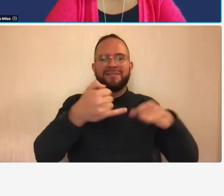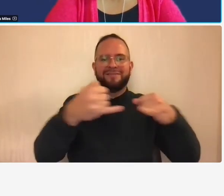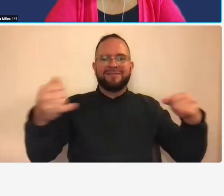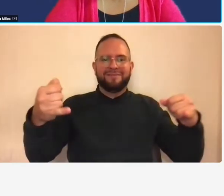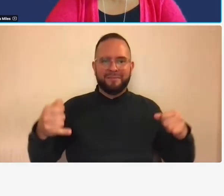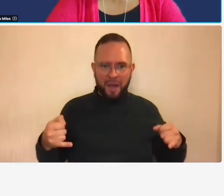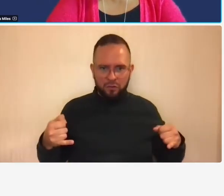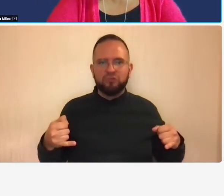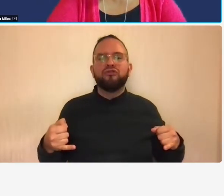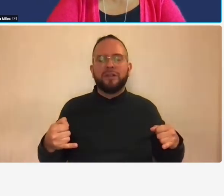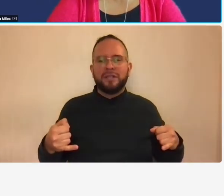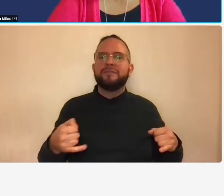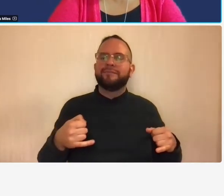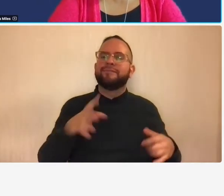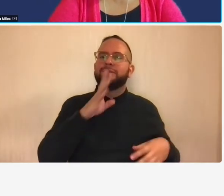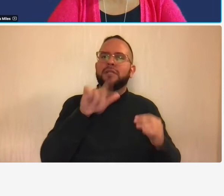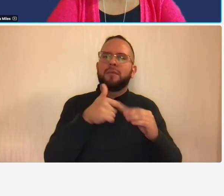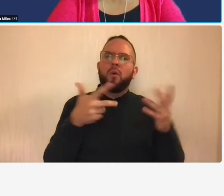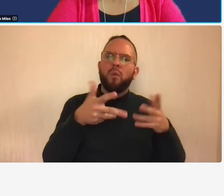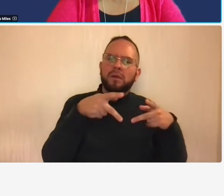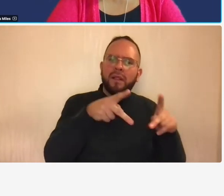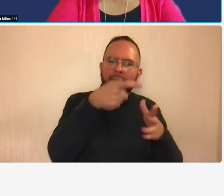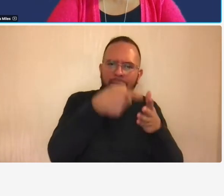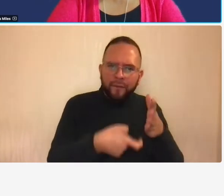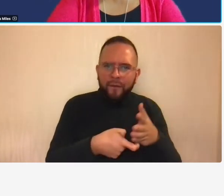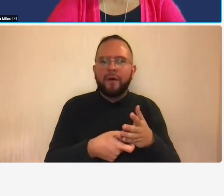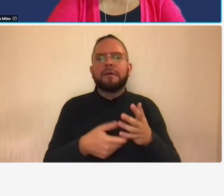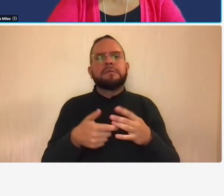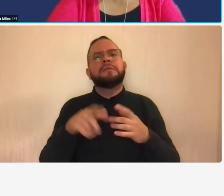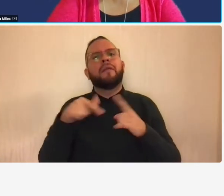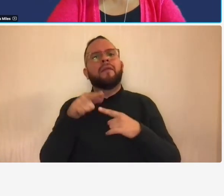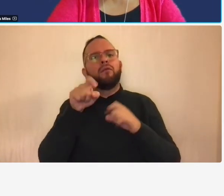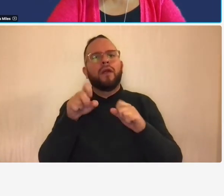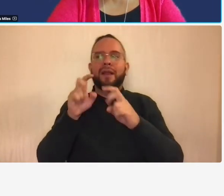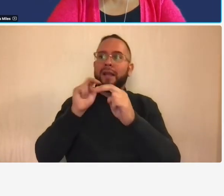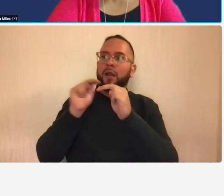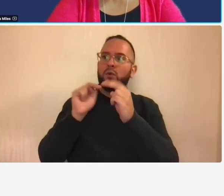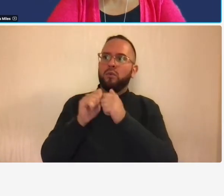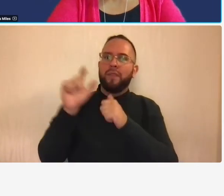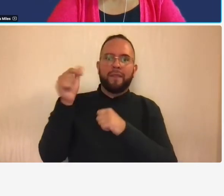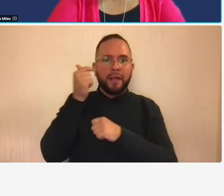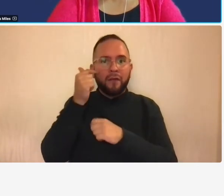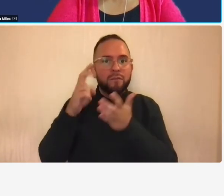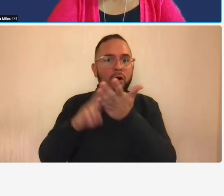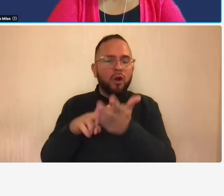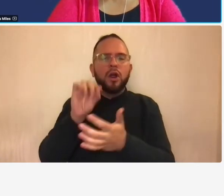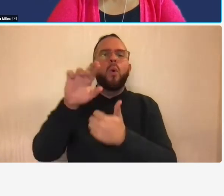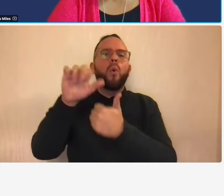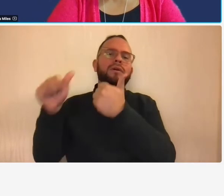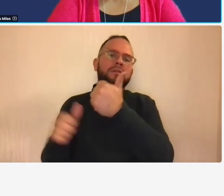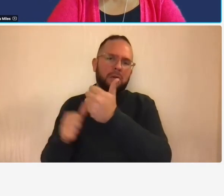can be negotiated and or claimed under government contracts or subcontracts so that's the purpose of